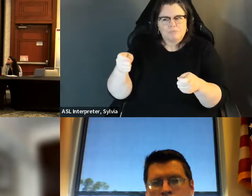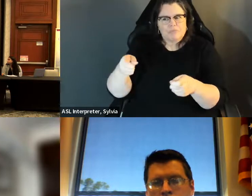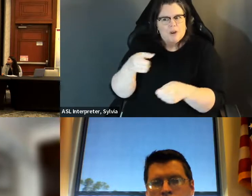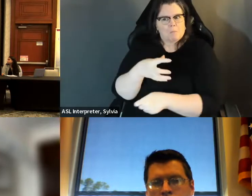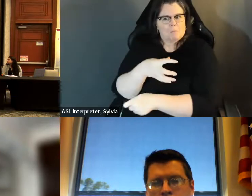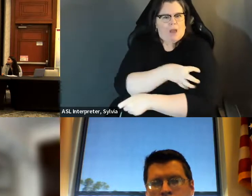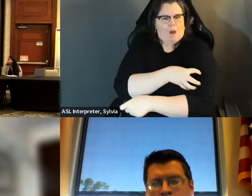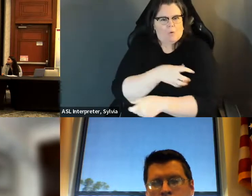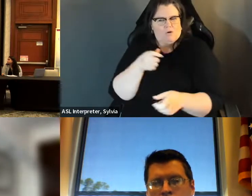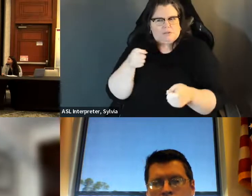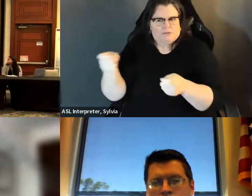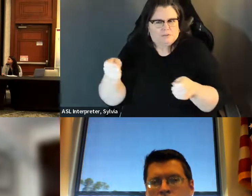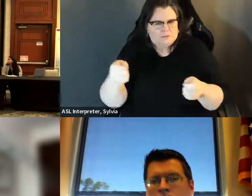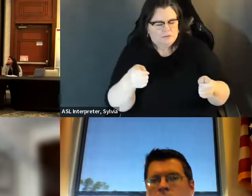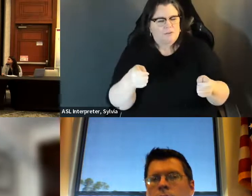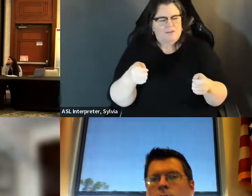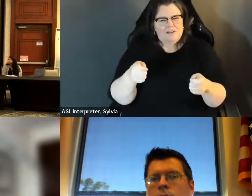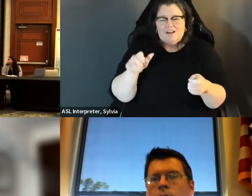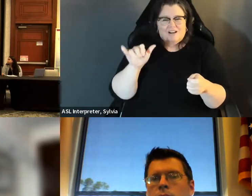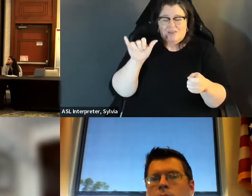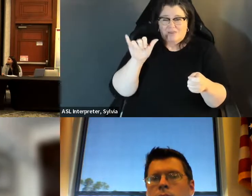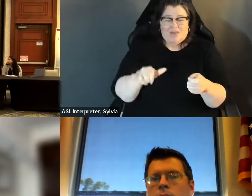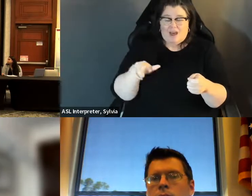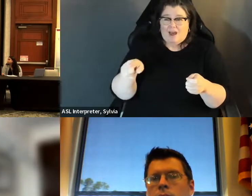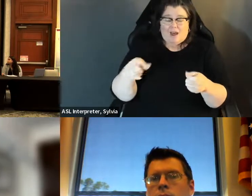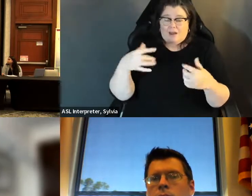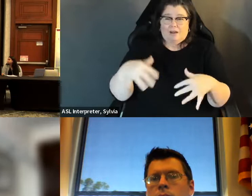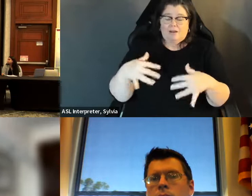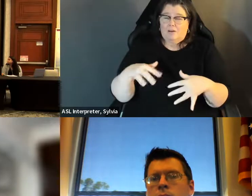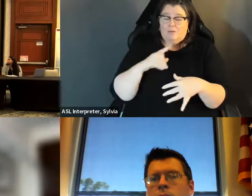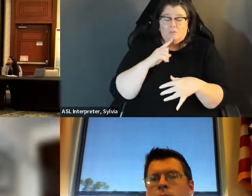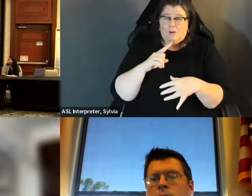the majority of Americans are, and where those who hold lovers of power are, is creating this sort of you know.